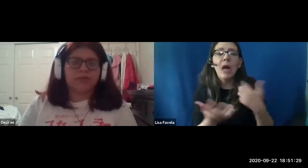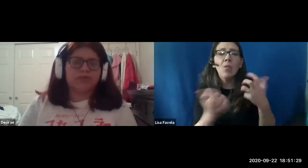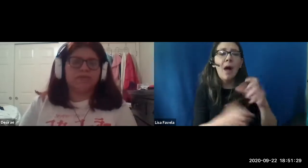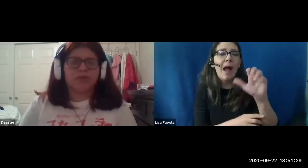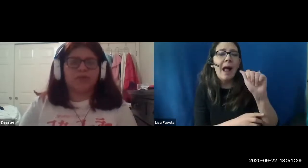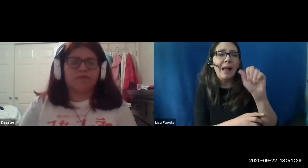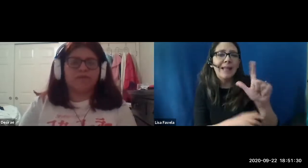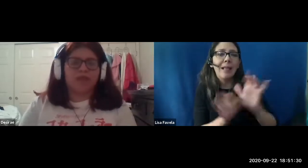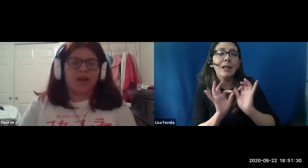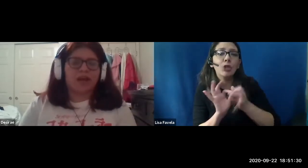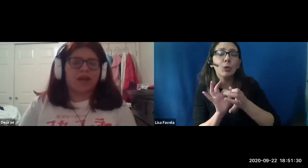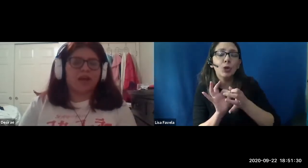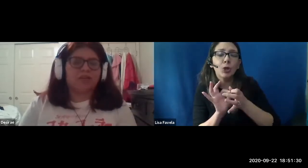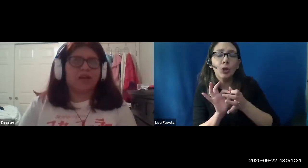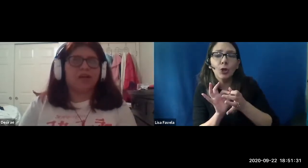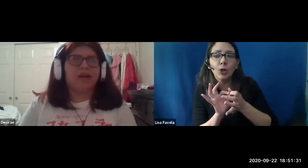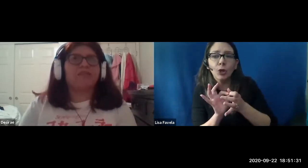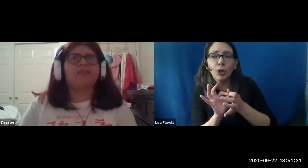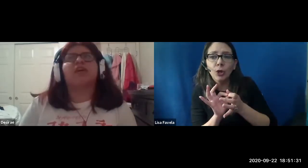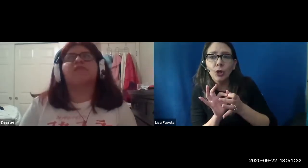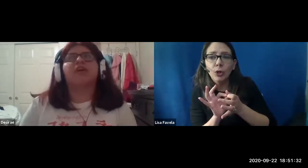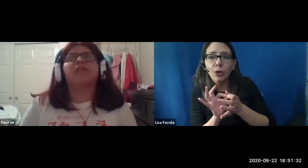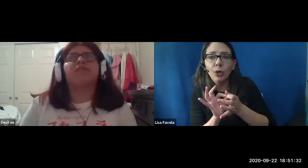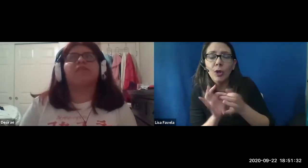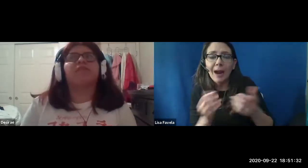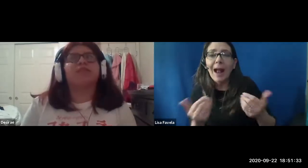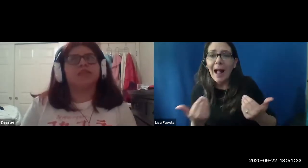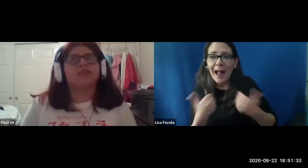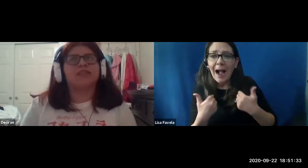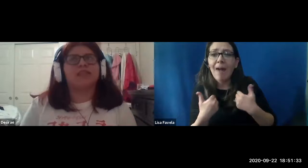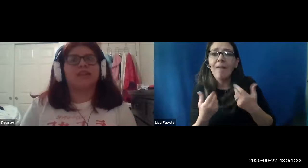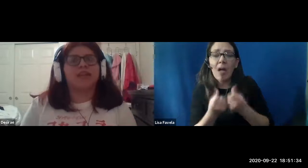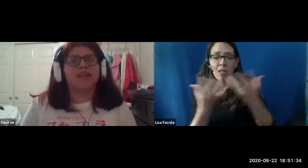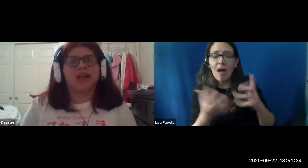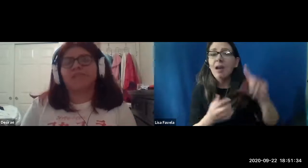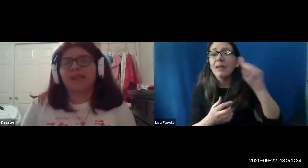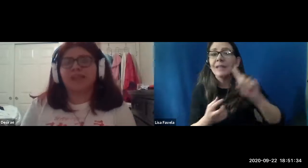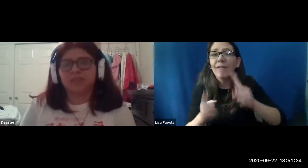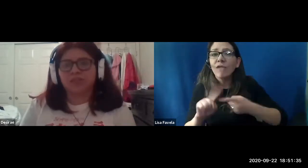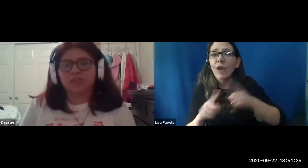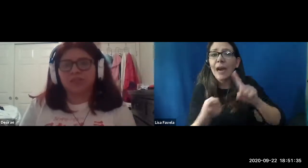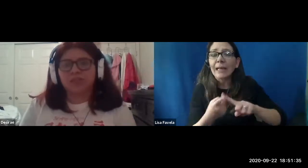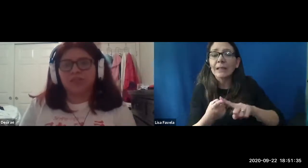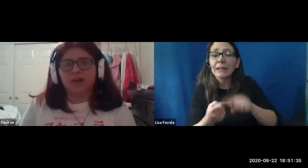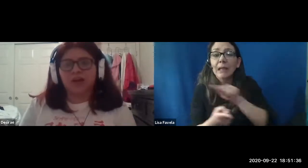because i know i've i a lot i have a lot of deaf friends